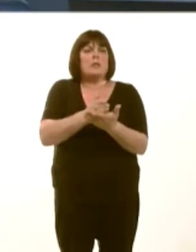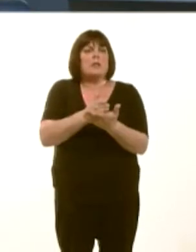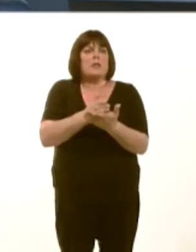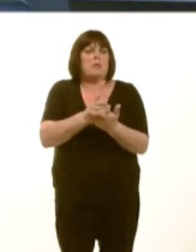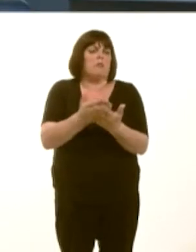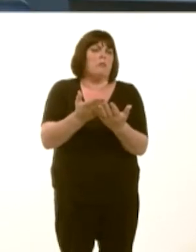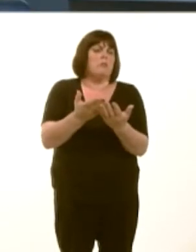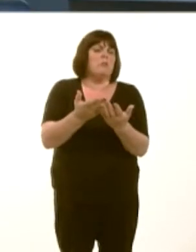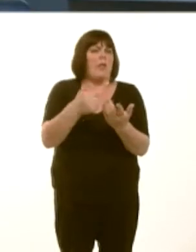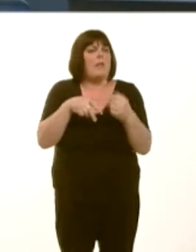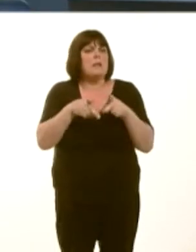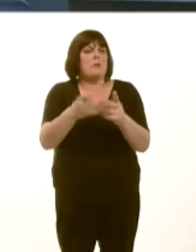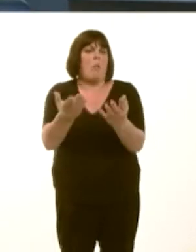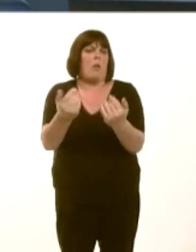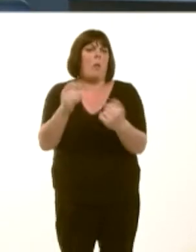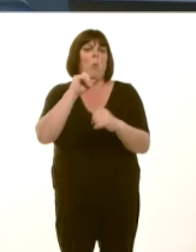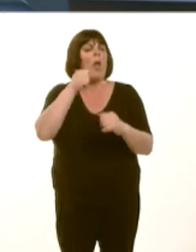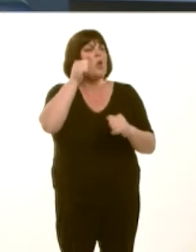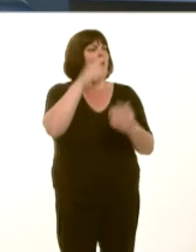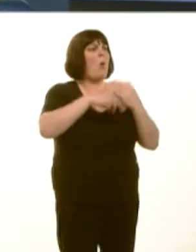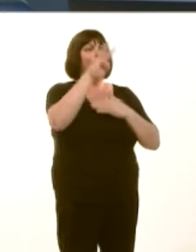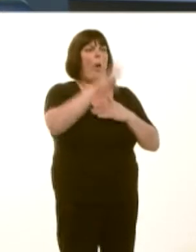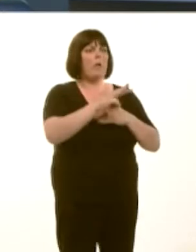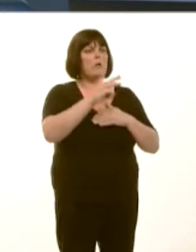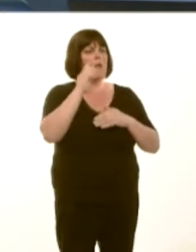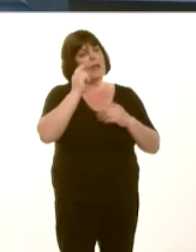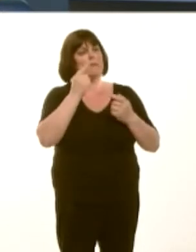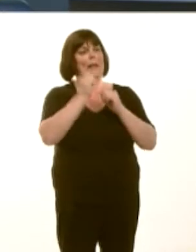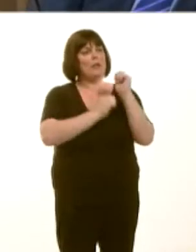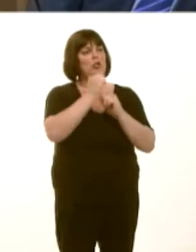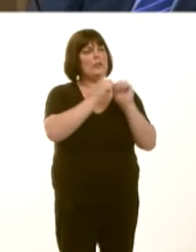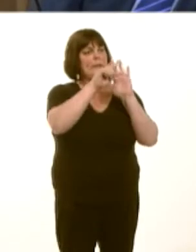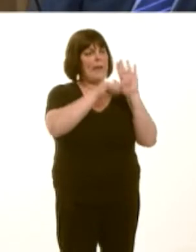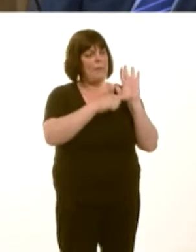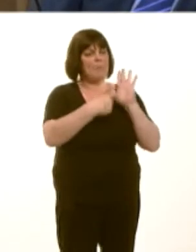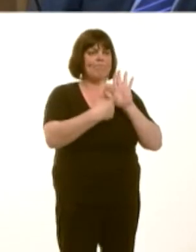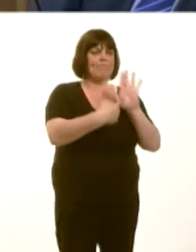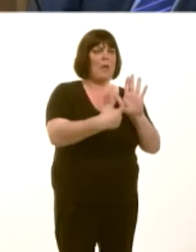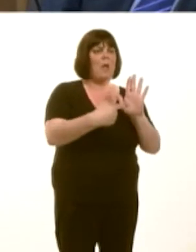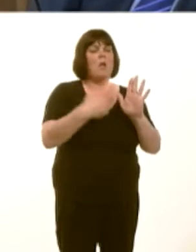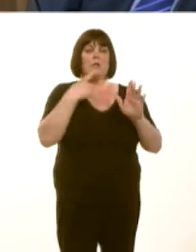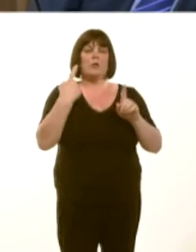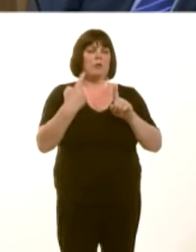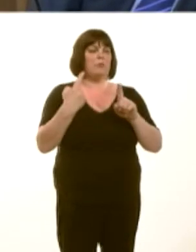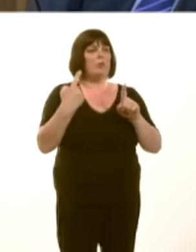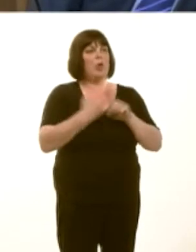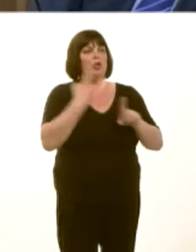In terms of Wales, I know that the Minister has identified in her energy statement that there is an urgent need to address electricity grid matters in Wales.